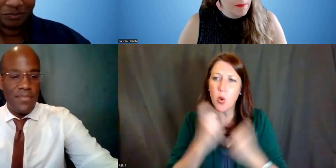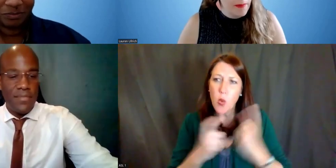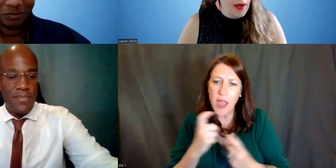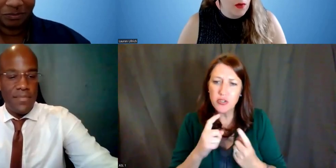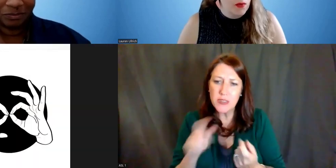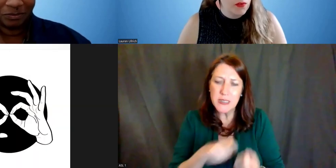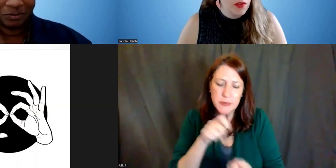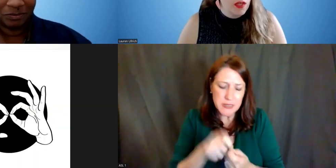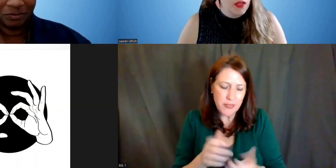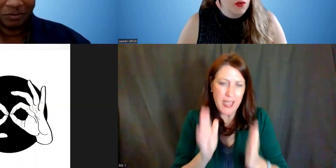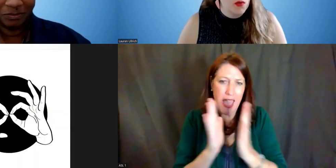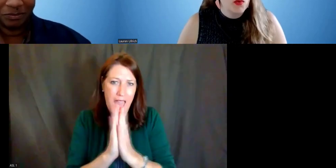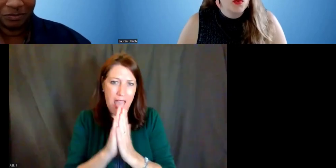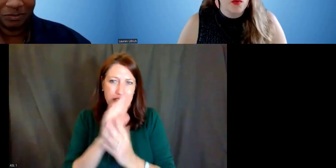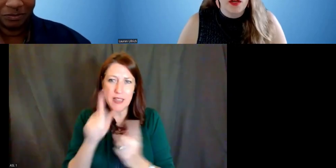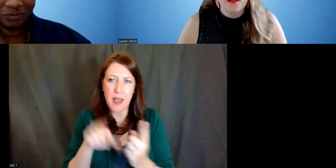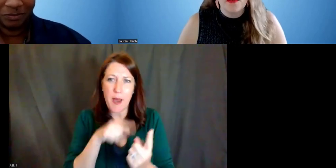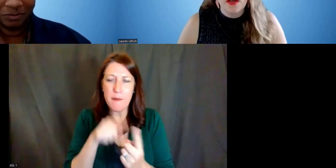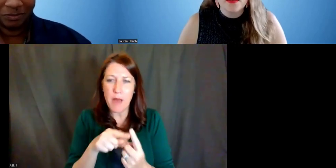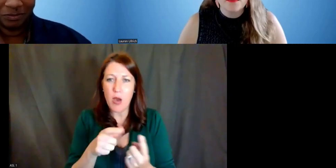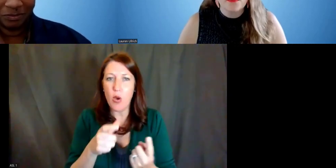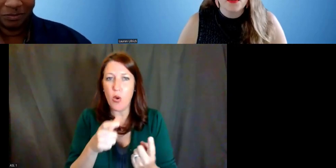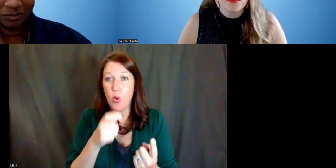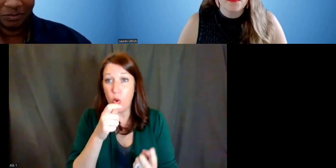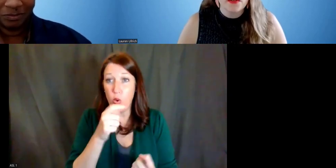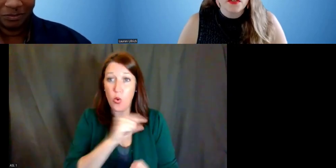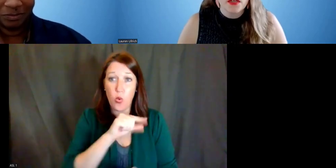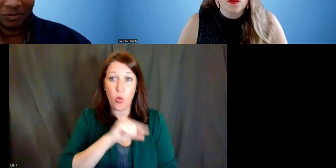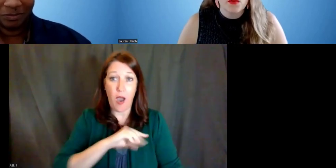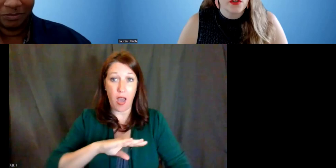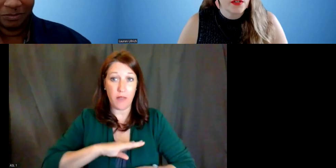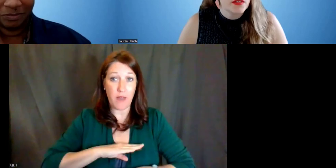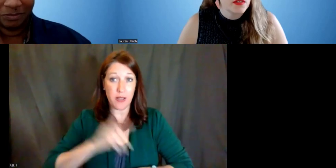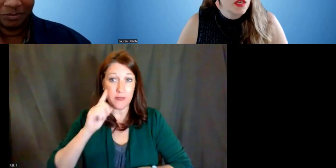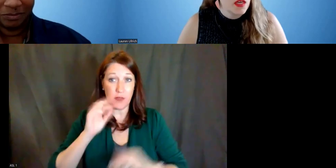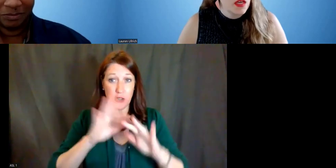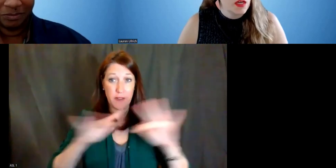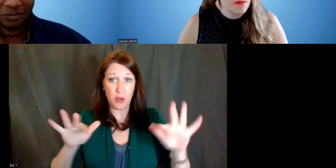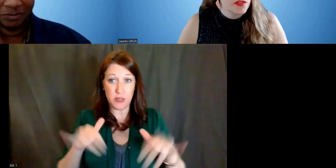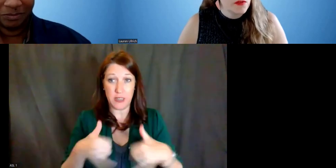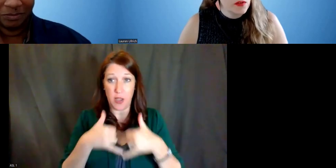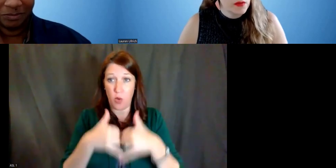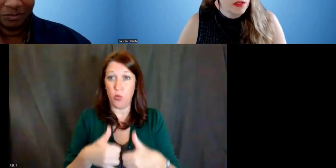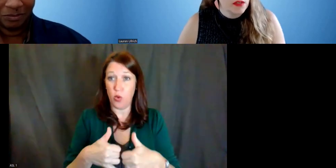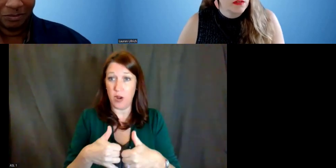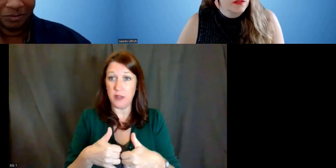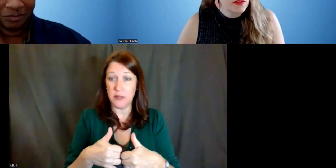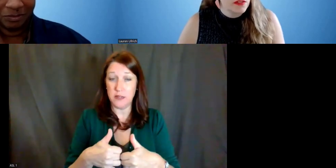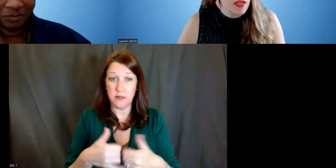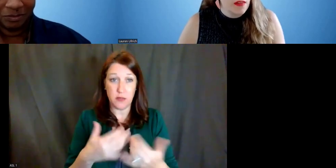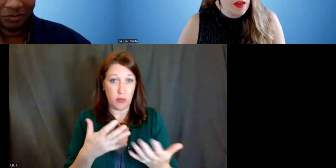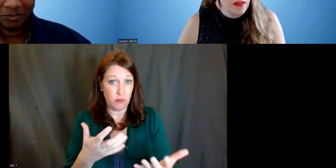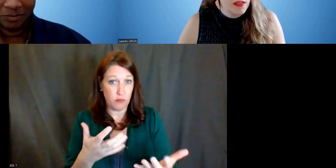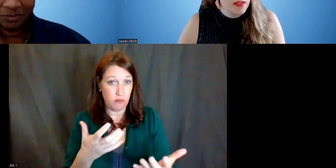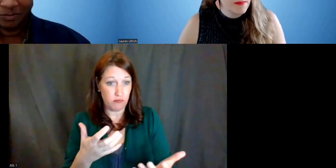about who qualifies for diversity awards. So do you want to take that, Lisa?